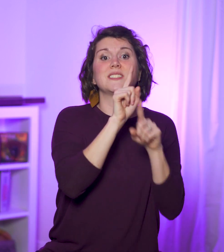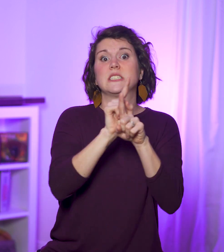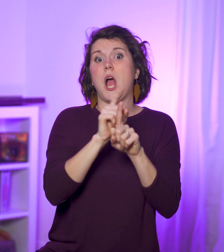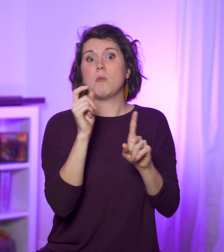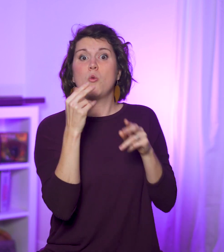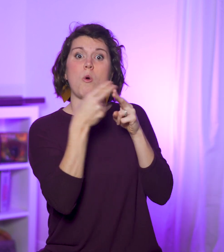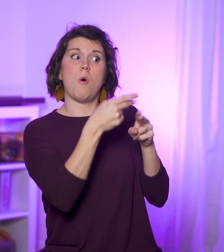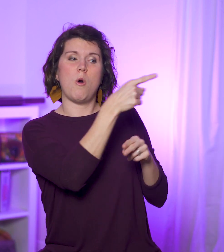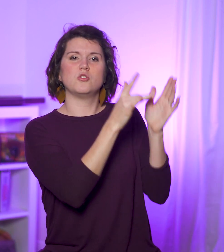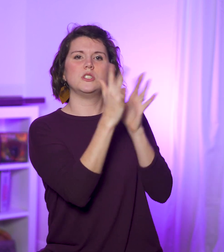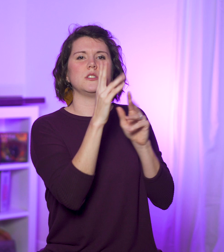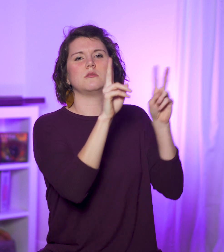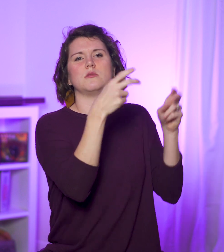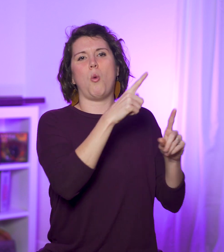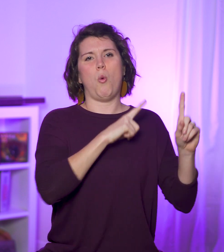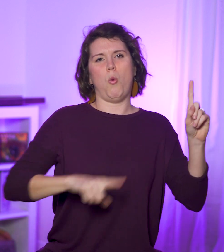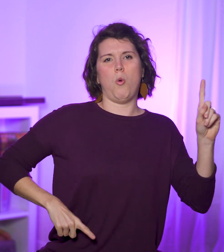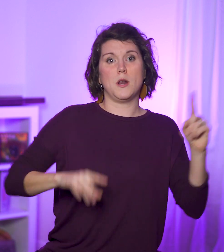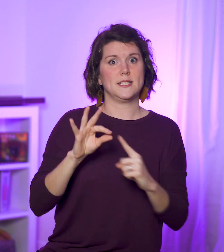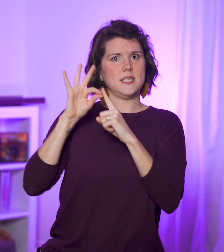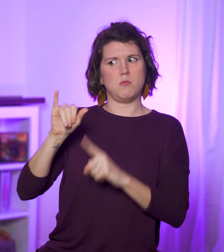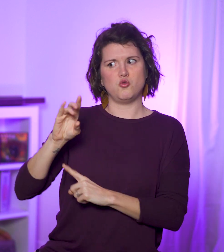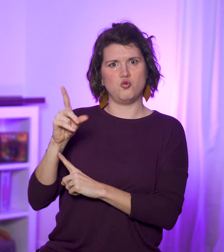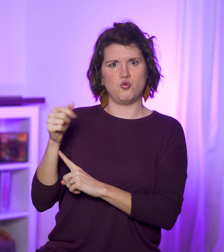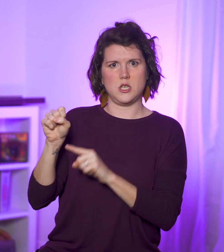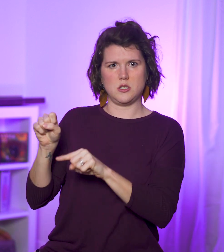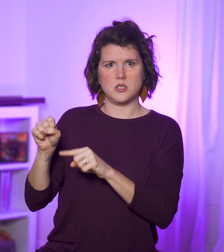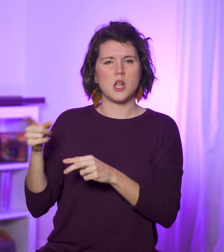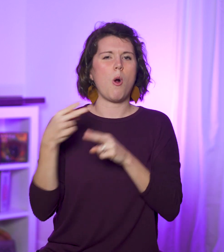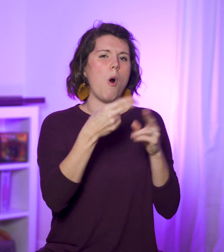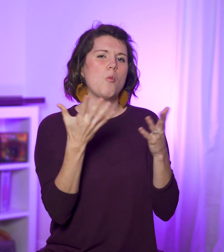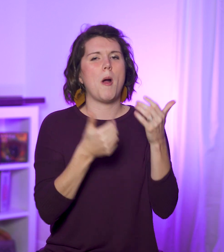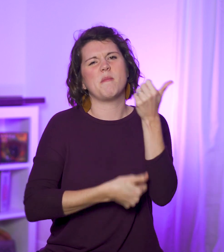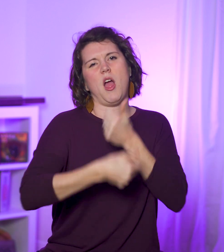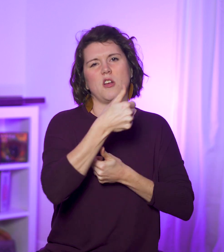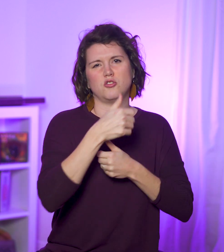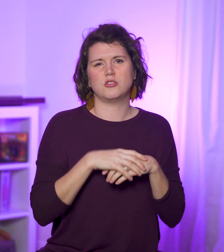They all call Him Lord except for Judas, who calls Him Master.